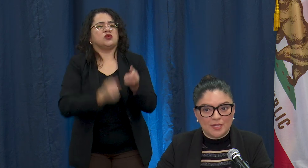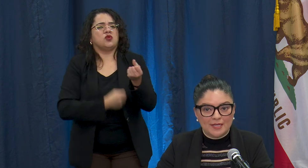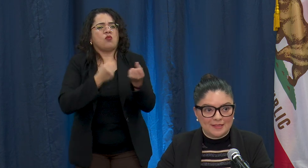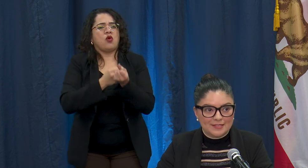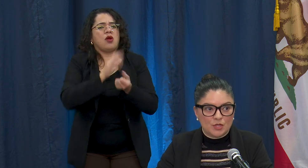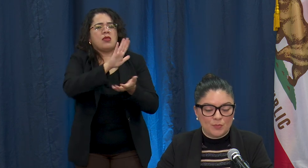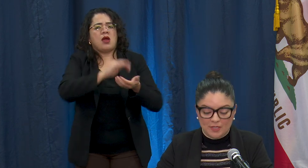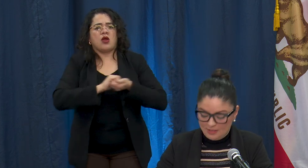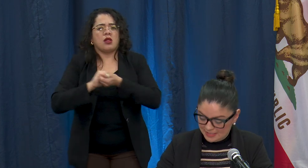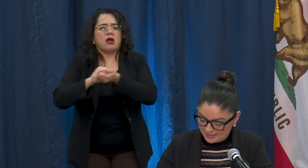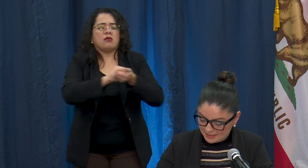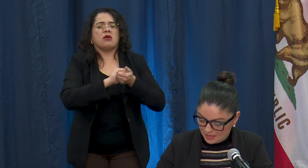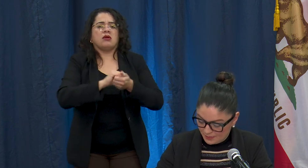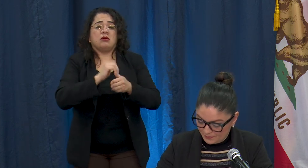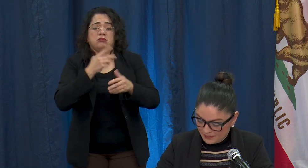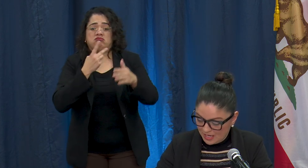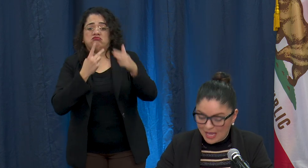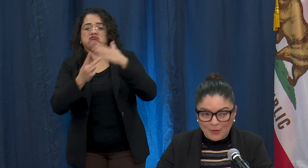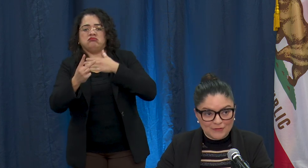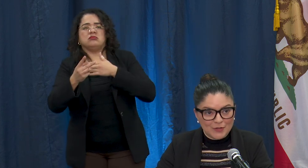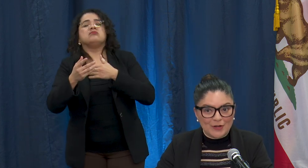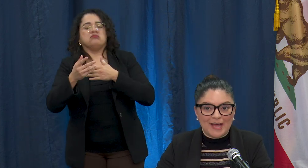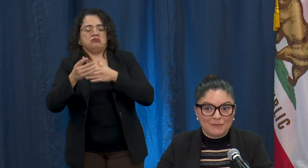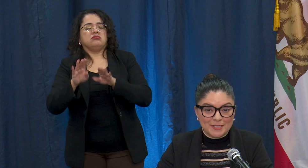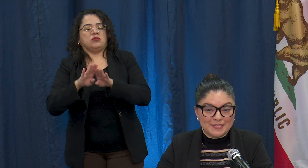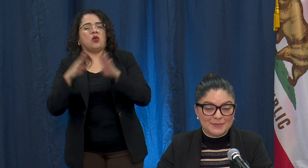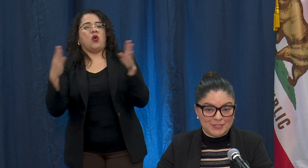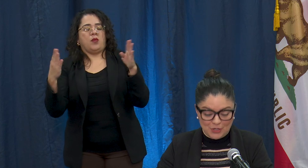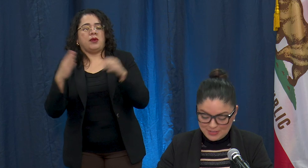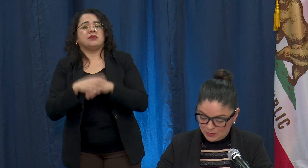we can get this open in days to come. However there have been some stalls and